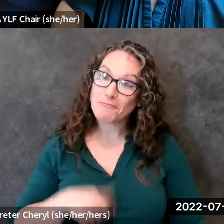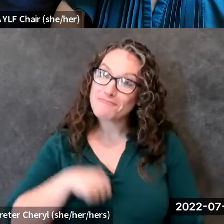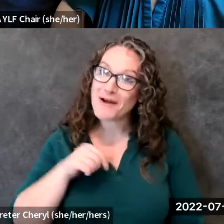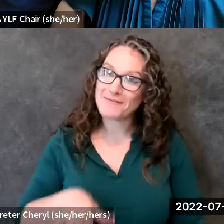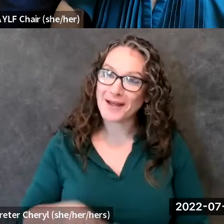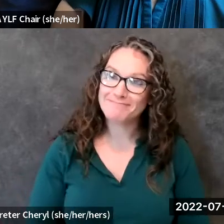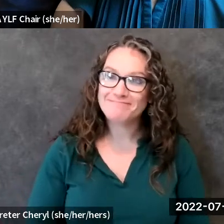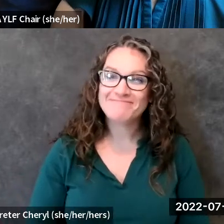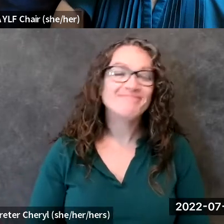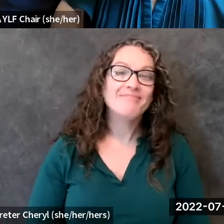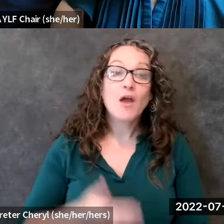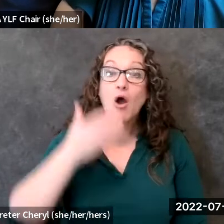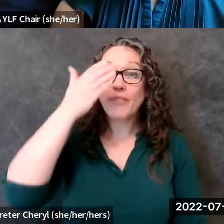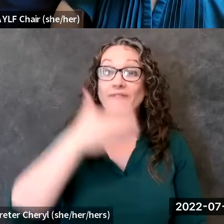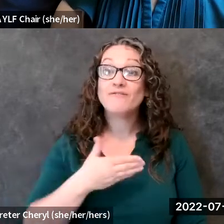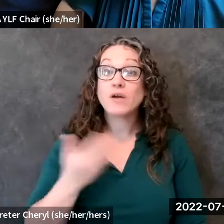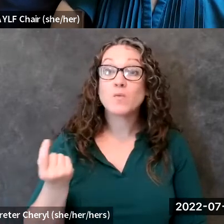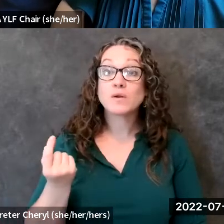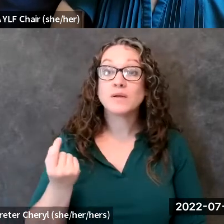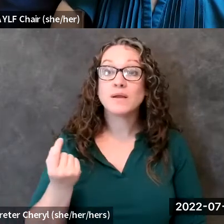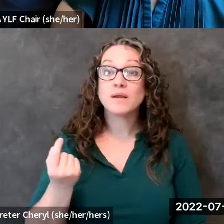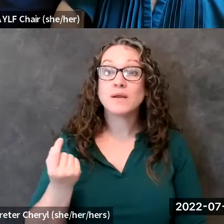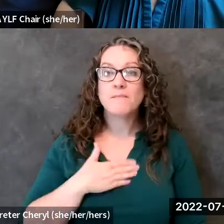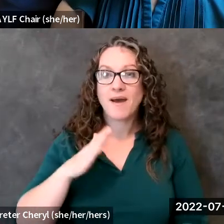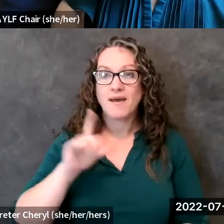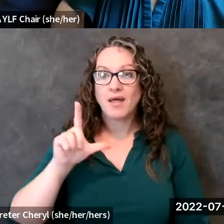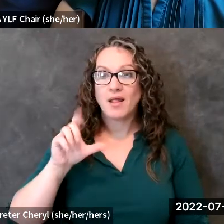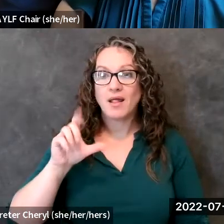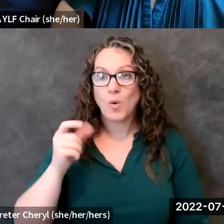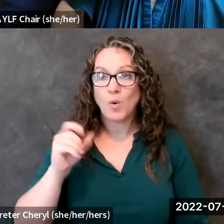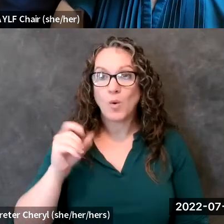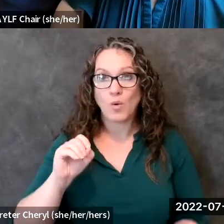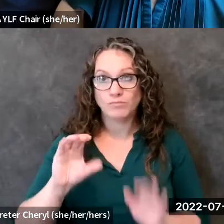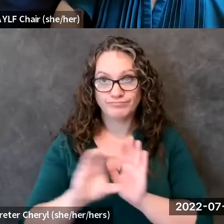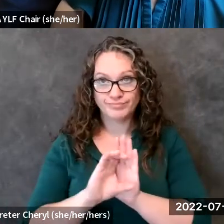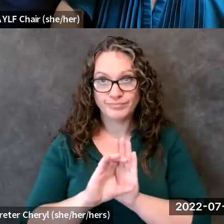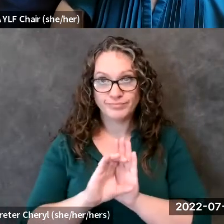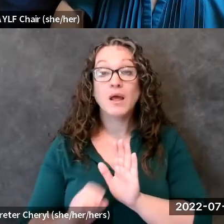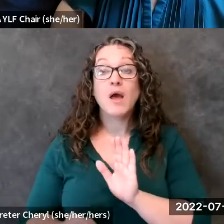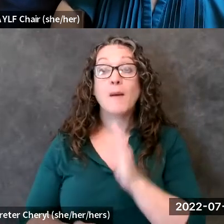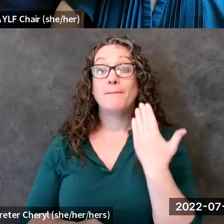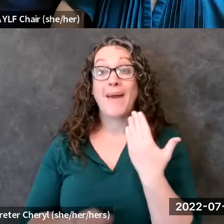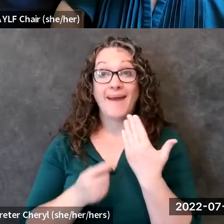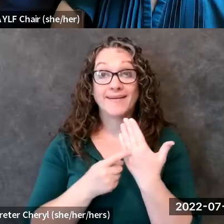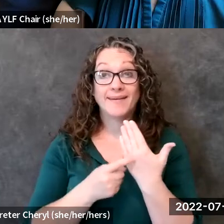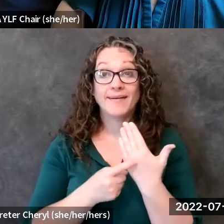on the front of the t-shirt is my logo and then on the back of the t-shirt is um a drawing that